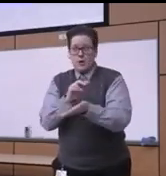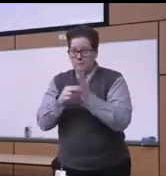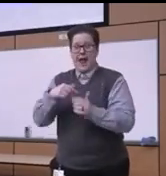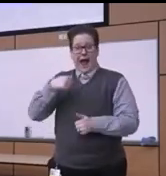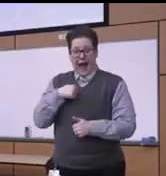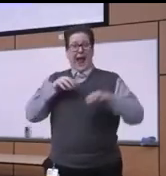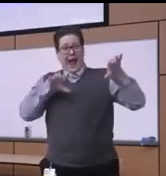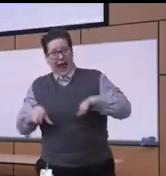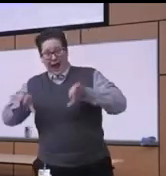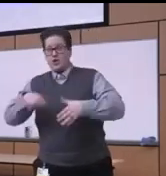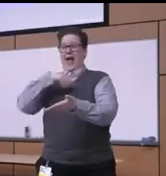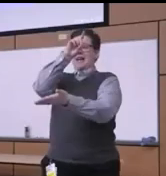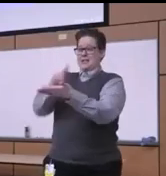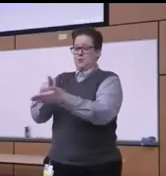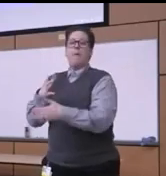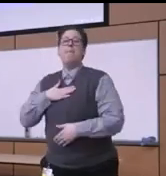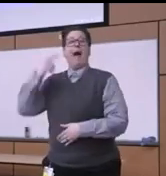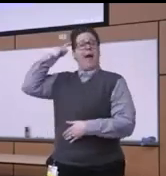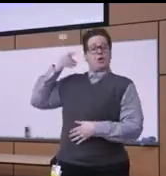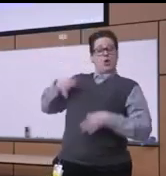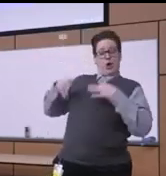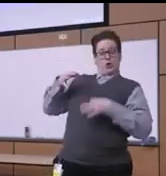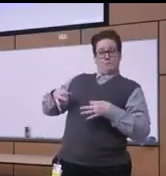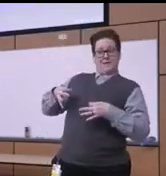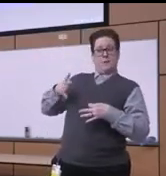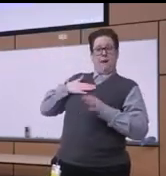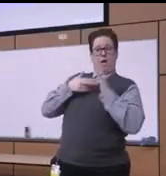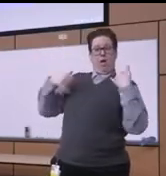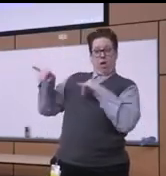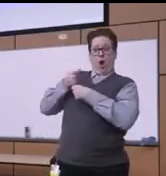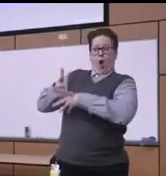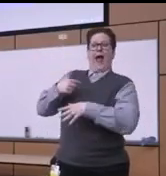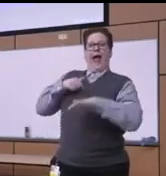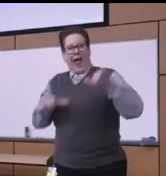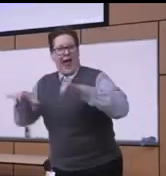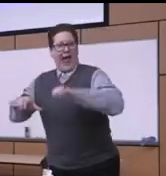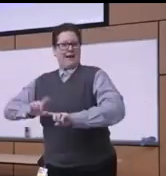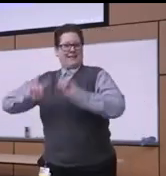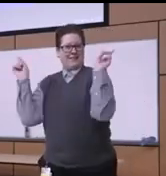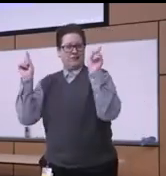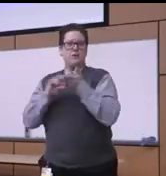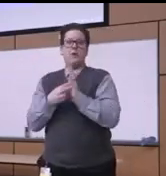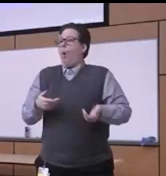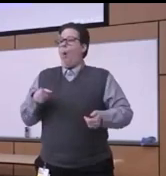off of those judgment and believe like I wouldn't really uh hire somebody who has this a psychiatric